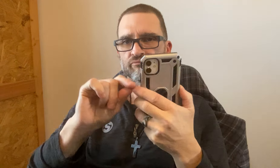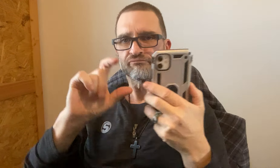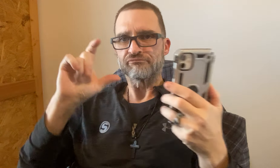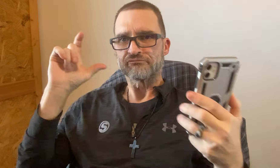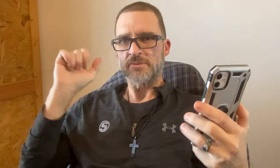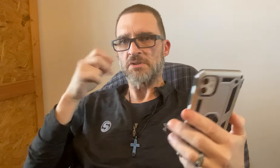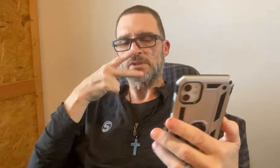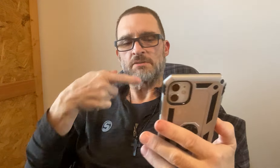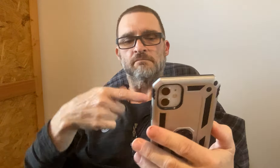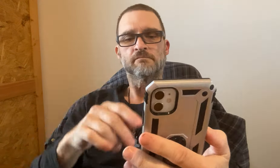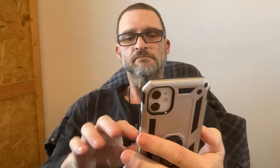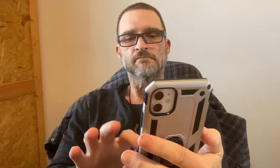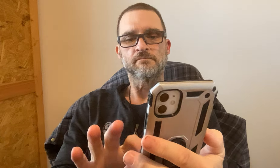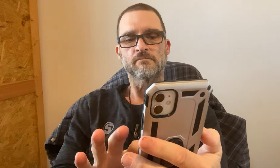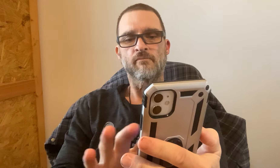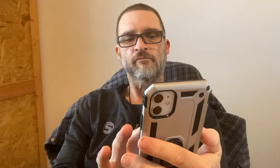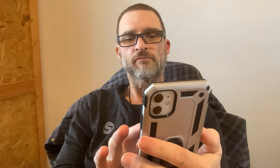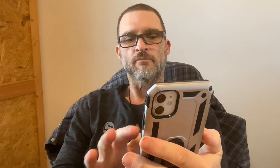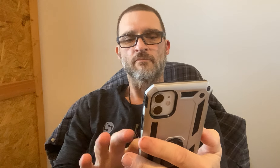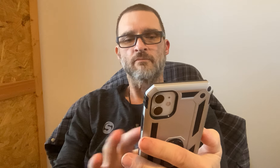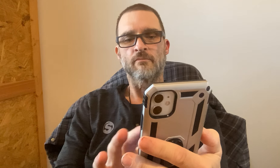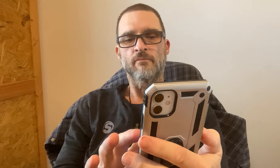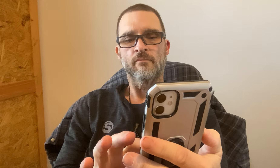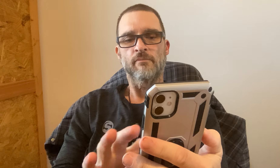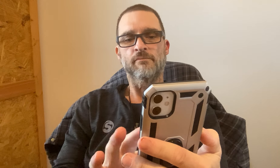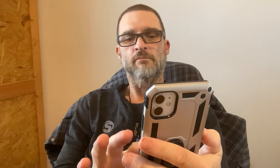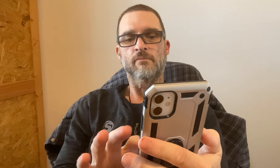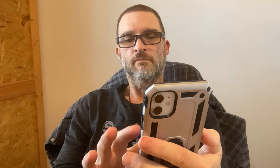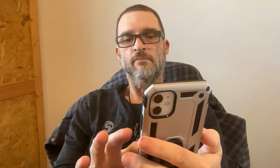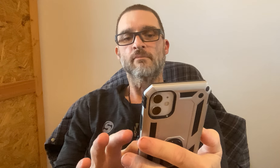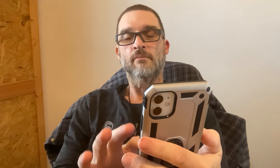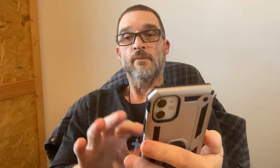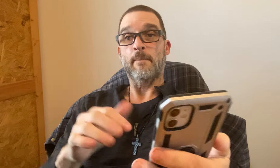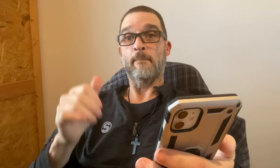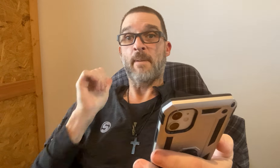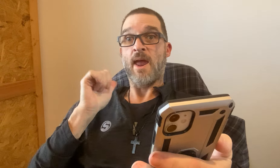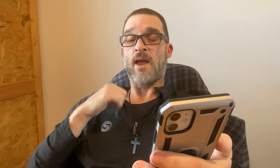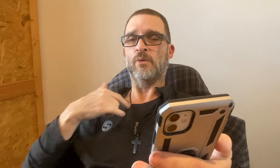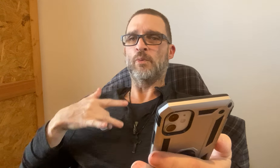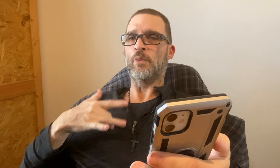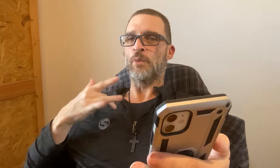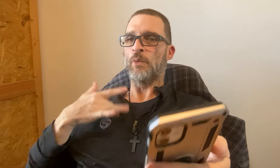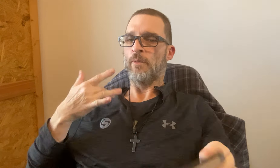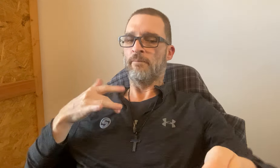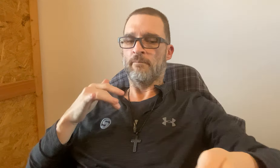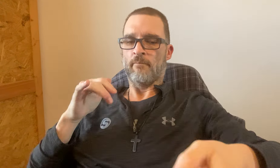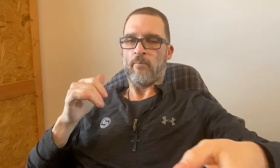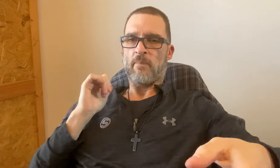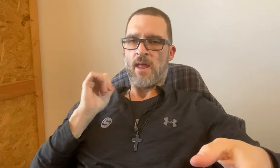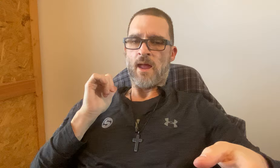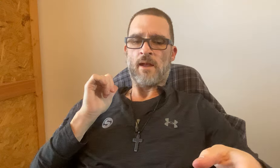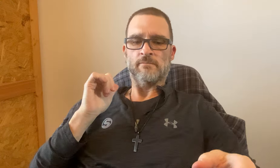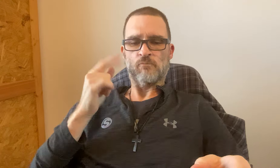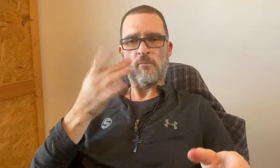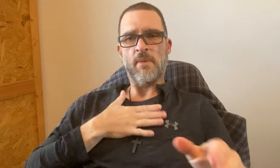When you go into Facebook you can zoom in to see it bigger. You'll be able to see it. The back of the shirt. I'm really excited about this one.